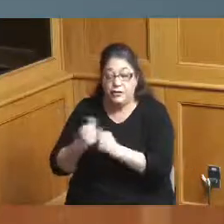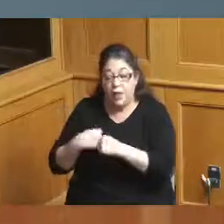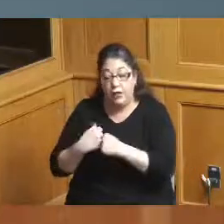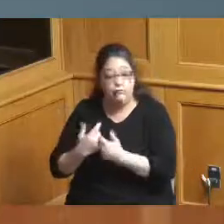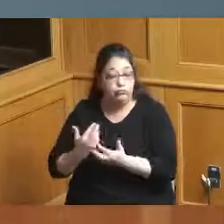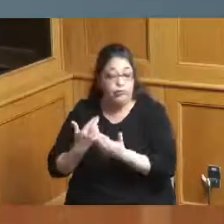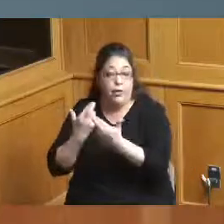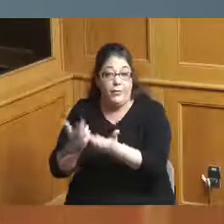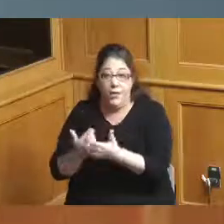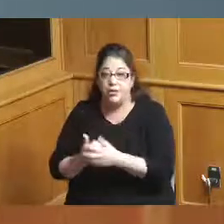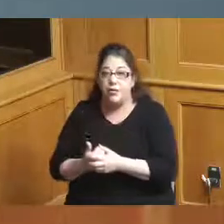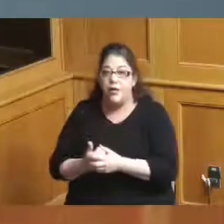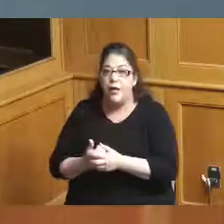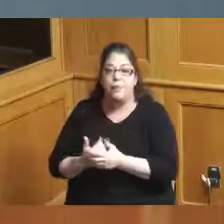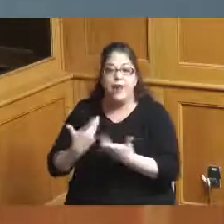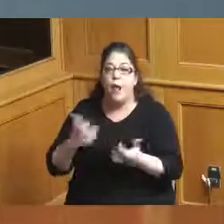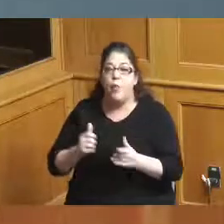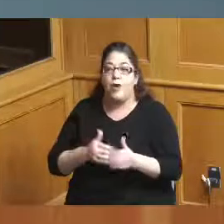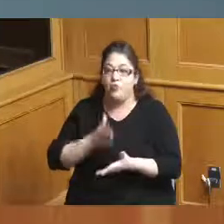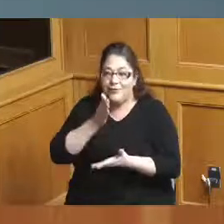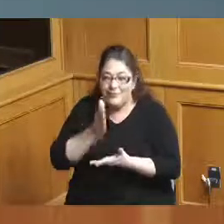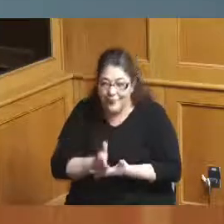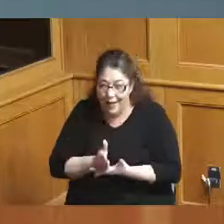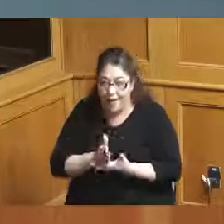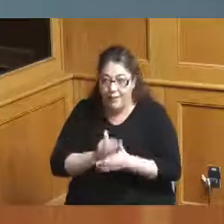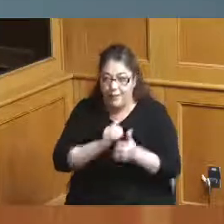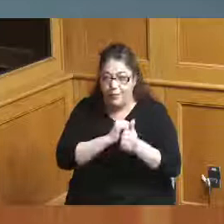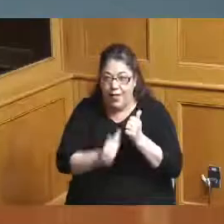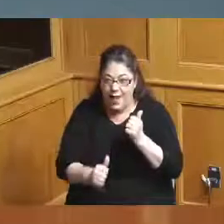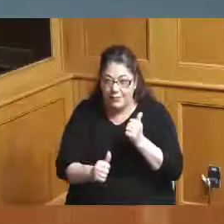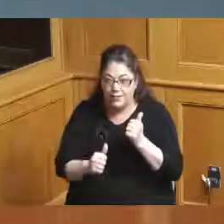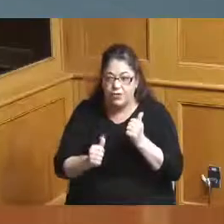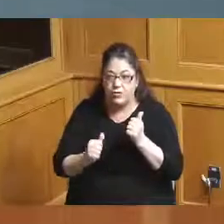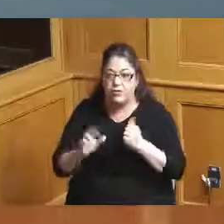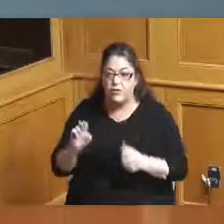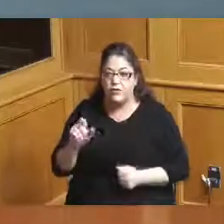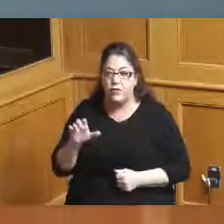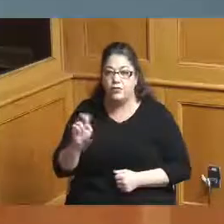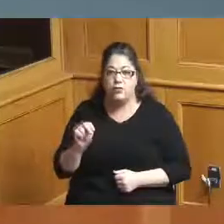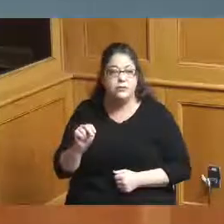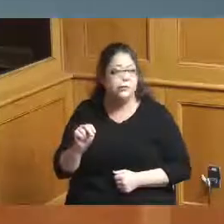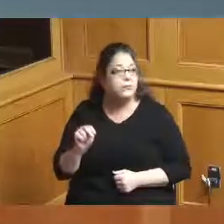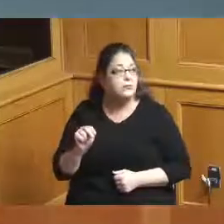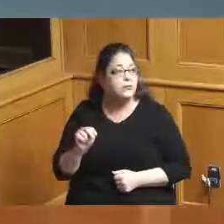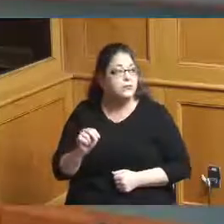I don't want it to stop the passage or lack of passage of the resolution so Madam President